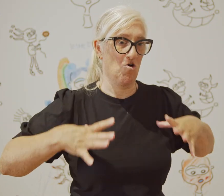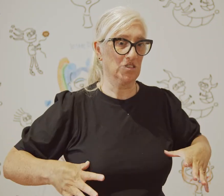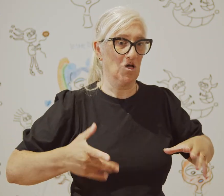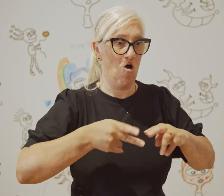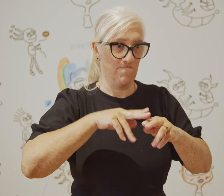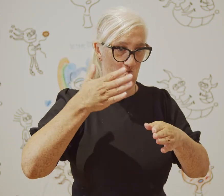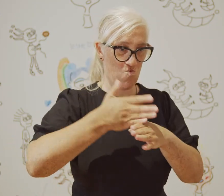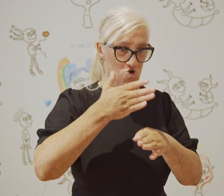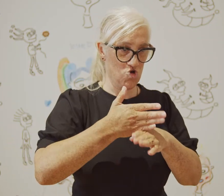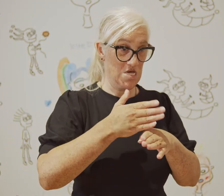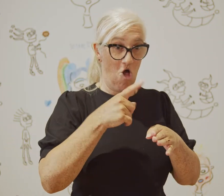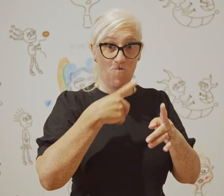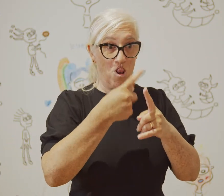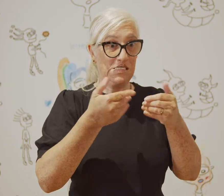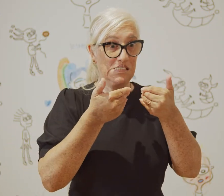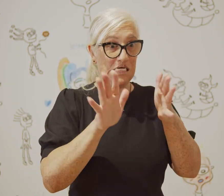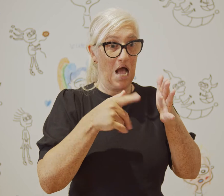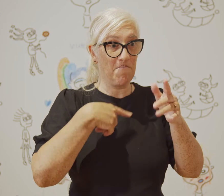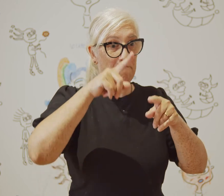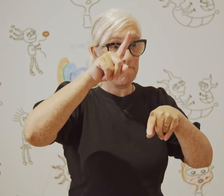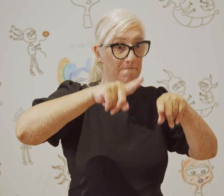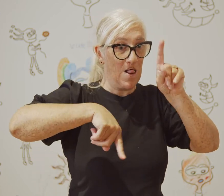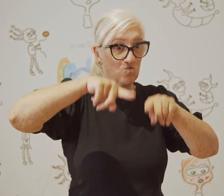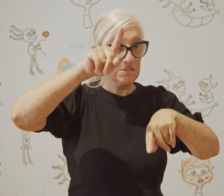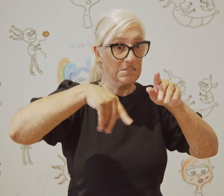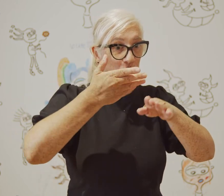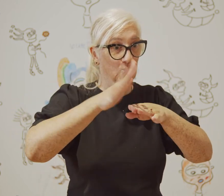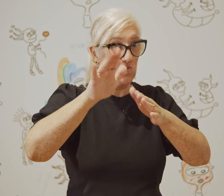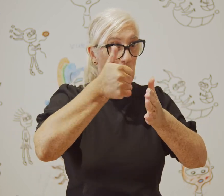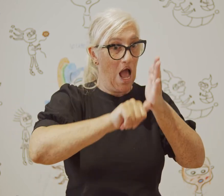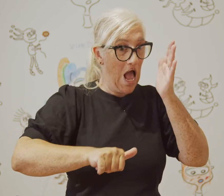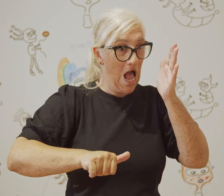I also aim to continue to develop a large body of work.